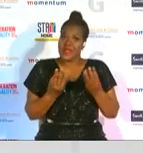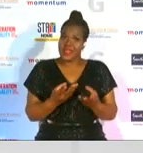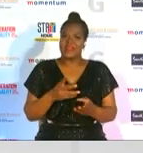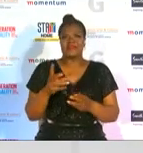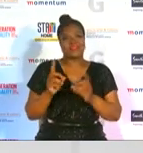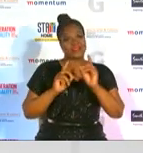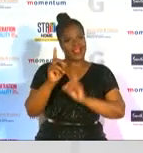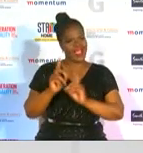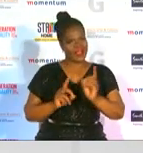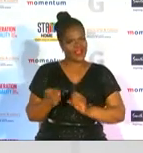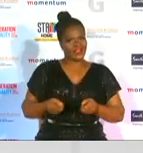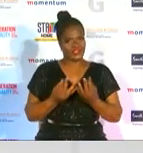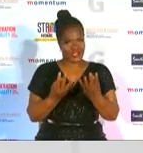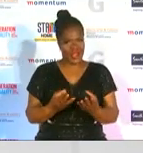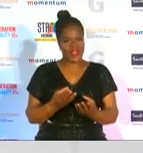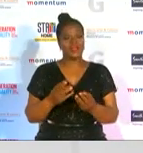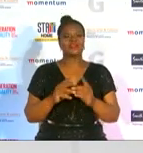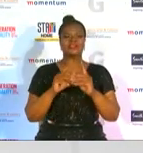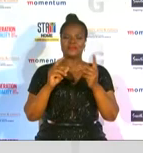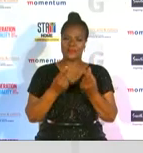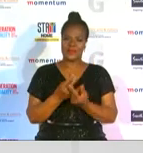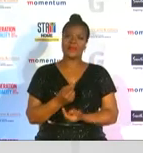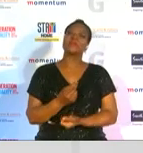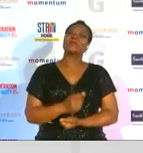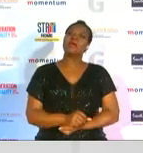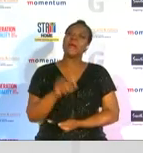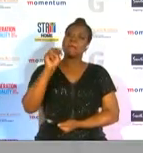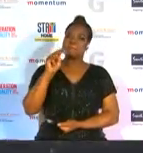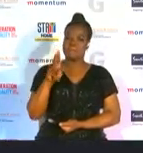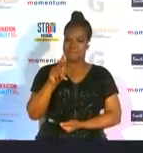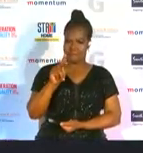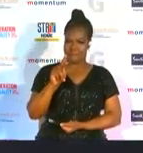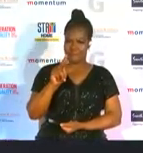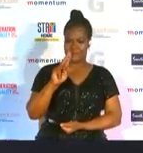sports arts and culture bus museum kizi